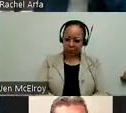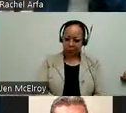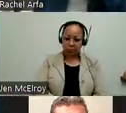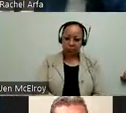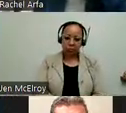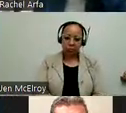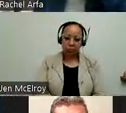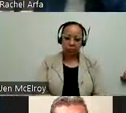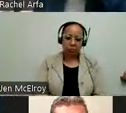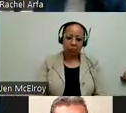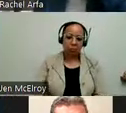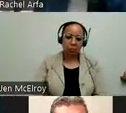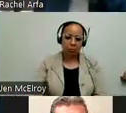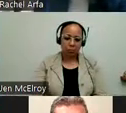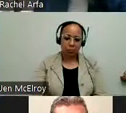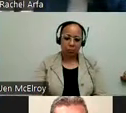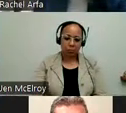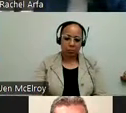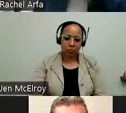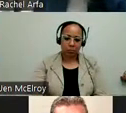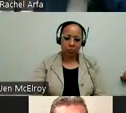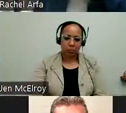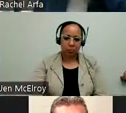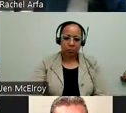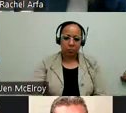So first I would love to share with